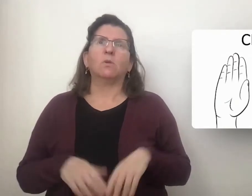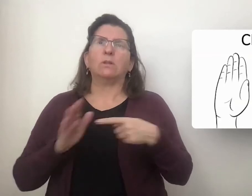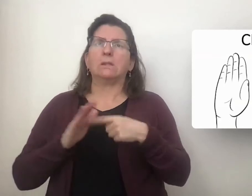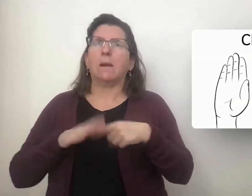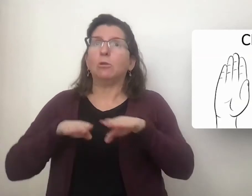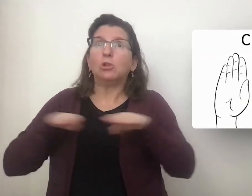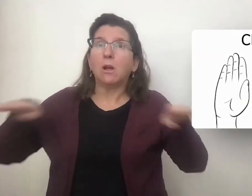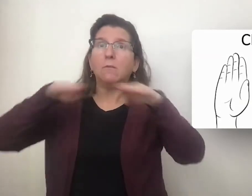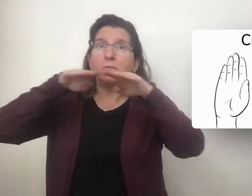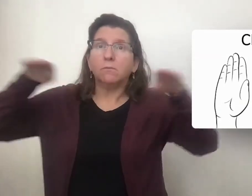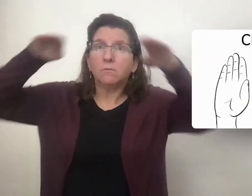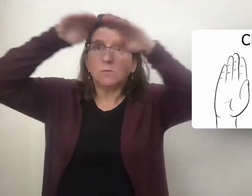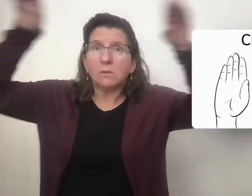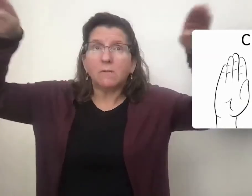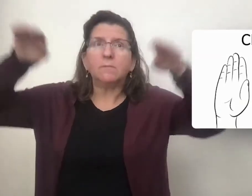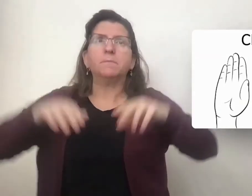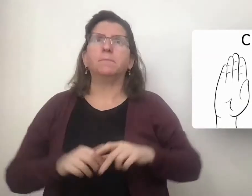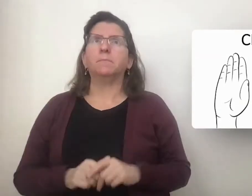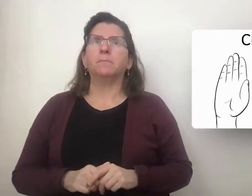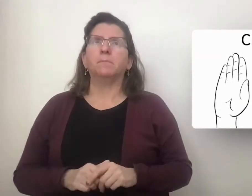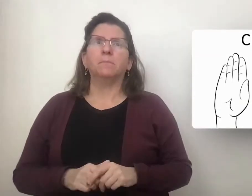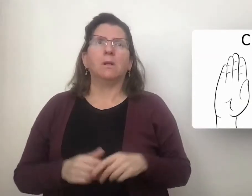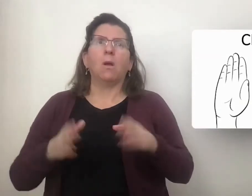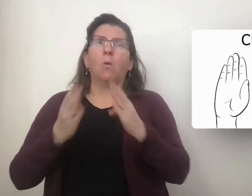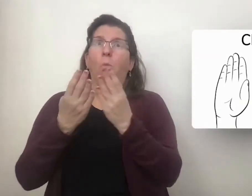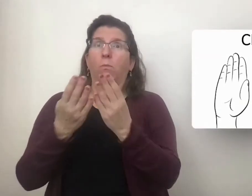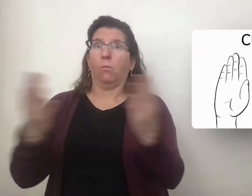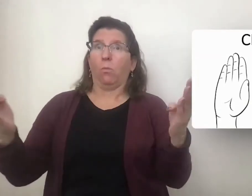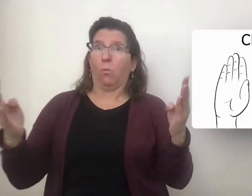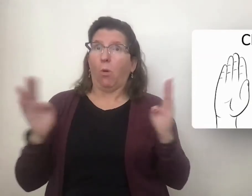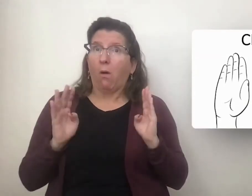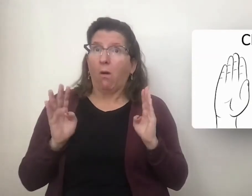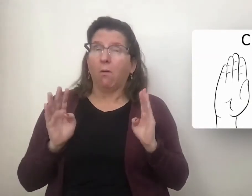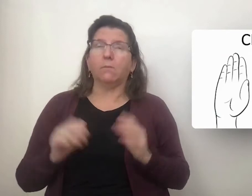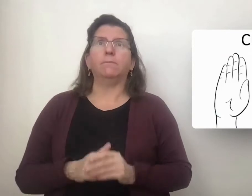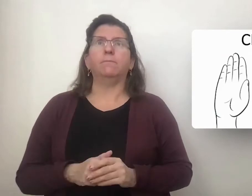shelves a wall